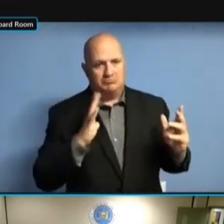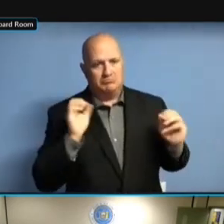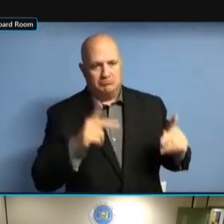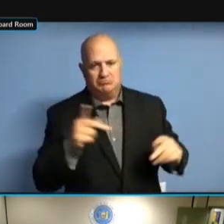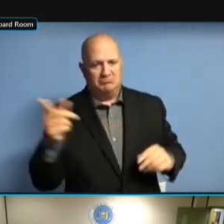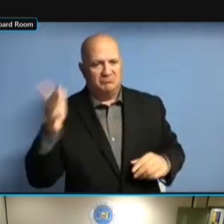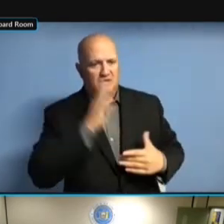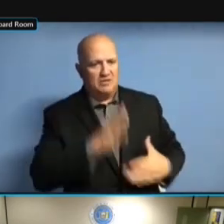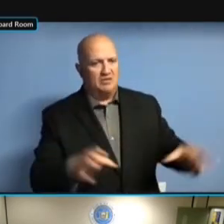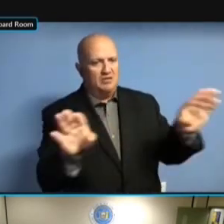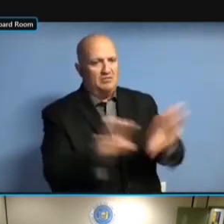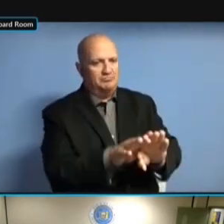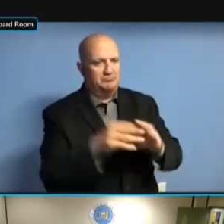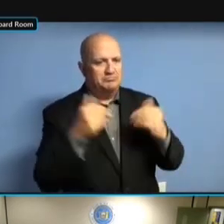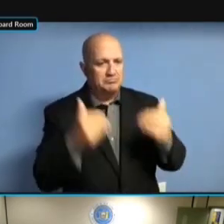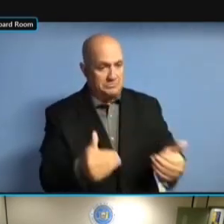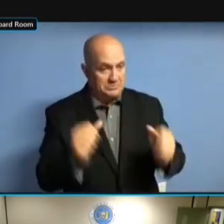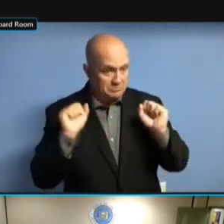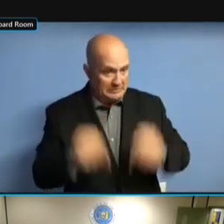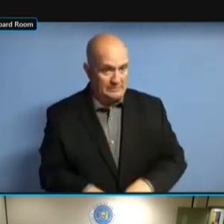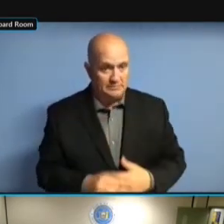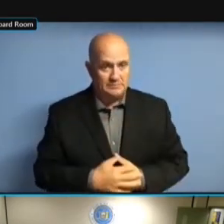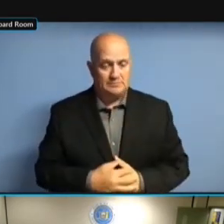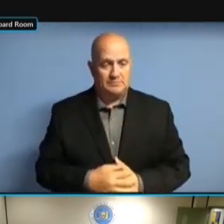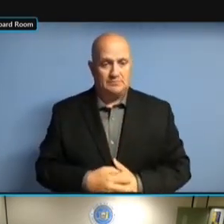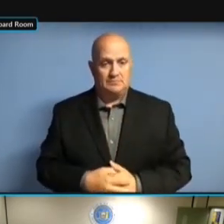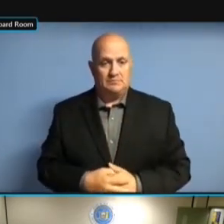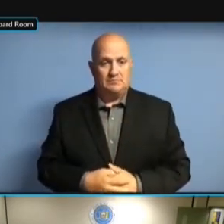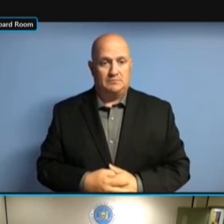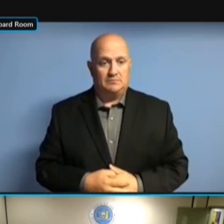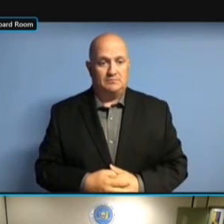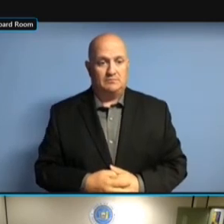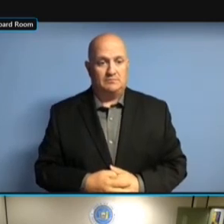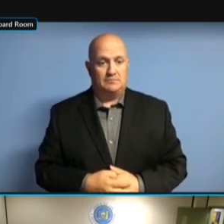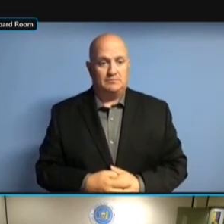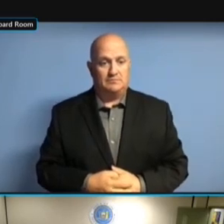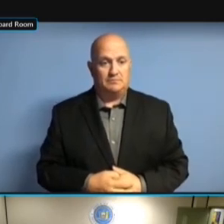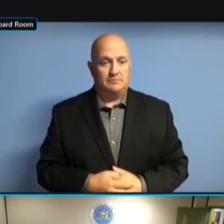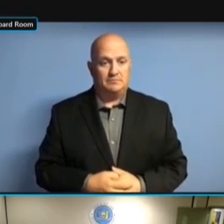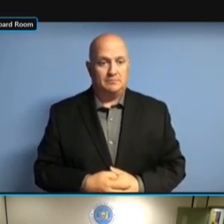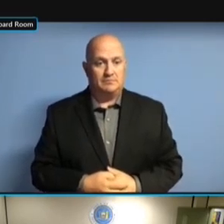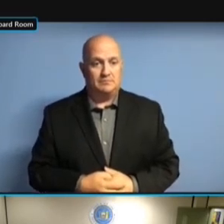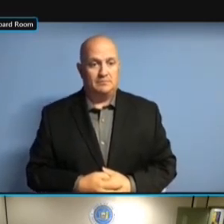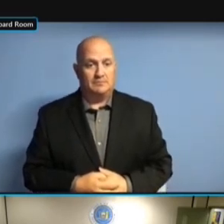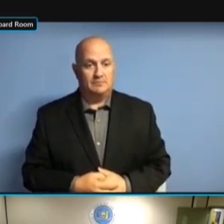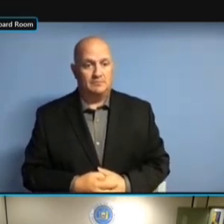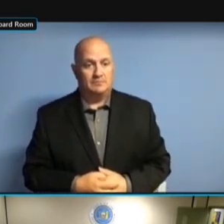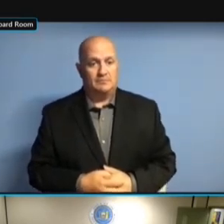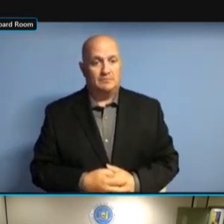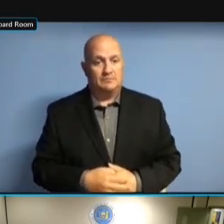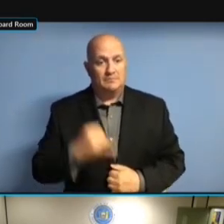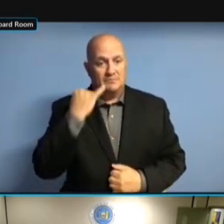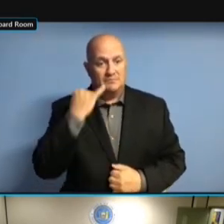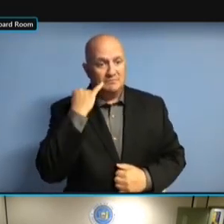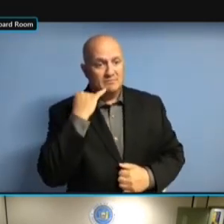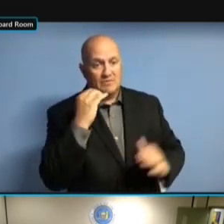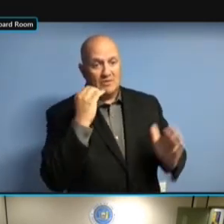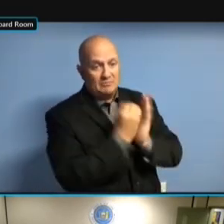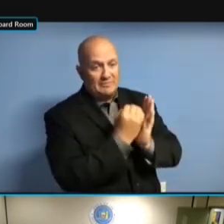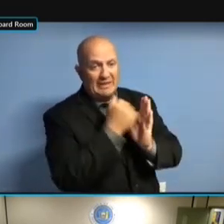BUT EVEN IF YOU'VE GOT A NEGATIVE BALANCE, BUT EVEN IF YOU'VE GOT A NEGATIVE BALANCE, I'M BUT EVEN IF YOU'VE GOT A NEGATIVE BALANCE, I'M GOING BUT EVEN IF YOU'VE GOT A NEGATIVE BALANCE, I'M GOING TO, NEGATIVE BALANCE, I'M GOING TO, NEGATIVE BALANCE, I'M GOING TO, YOU NEGATIVE BALANCE, I'M GOING TO, YOU KNOW, NEGATIVE BALANCE, I'M GOING TO, YOU KNOW, ASSUME NEGATIVE BALANCE, I'M GOING TO, YOU KNOW, ASSUME THERE'S YOU KNOW, ASSUME THERE'S YOU KNOW, ASSUME THERE'S PROBABLY YOU KNOW, ASSUME THERE'S PROBABLY SOME YOU KNOW, ASSUME THERE'S PROBABLY SOME SORT YOU KNOW, ASSUME THERE'S PROBABLY SOME SORT OF PROBABLY SOME SORT OF PROBABLY SOME SORT OF BOOKKEEPING PROBABLY SOME SORT OF BOOKKEEPING ERROR PROBABLY SOME SORT OF BOOKKEEPING ERROR SOMEWHERE. BOOKKEEPING ERROR SOMEWHERE. BOOKKEEPING ERROR SOMEWHERE. WHERE BOOKKEEPING ERROR SOMEWHERE. WHERE THE BOOKKEEPING ERROR SOMEWHERE. WHERE THE ISSUE BOOKKEEPING ERROR SOMEWHERE. WHERE THE ISSUE COMES BOOKKEEPING ERROR SOMEWHERE. WHERE THE ISSUE COMES INTO BOOKKEEPING ERROR SOMEWHERE. WHERE THE ISSUE COMES INTO PLAY